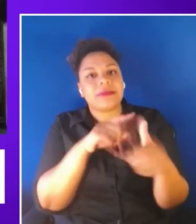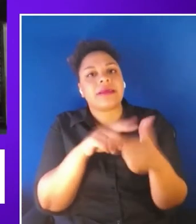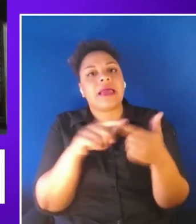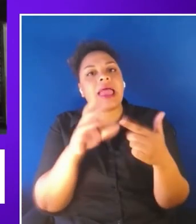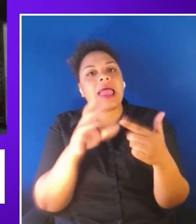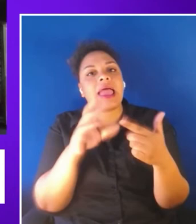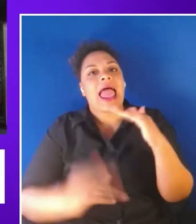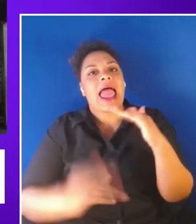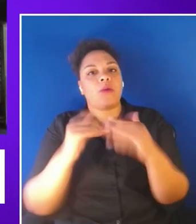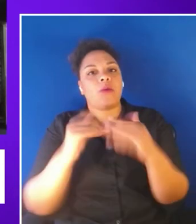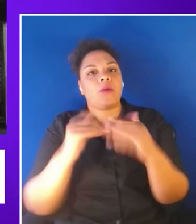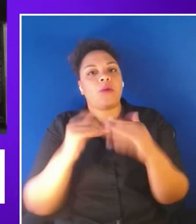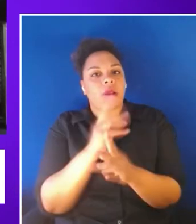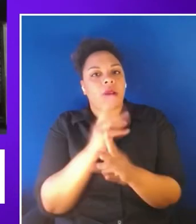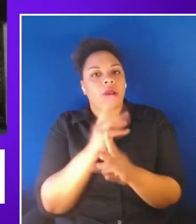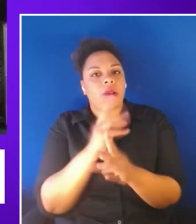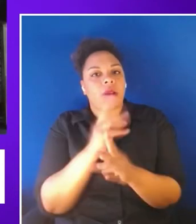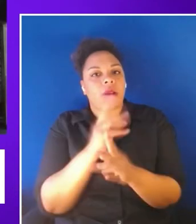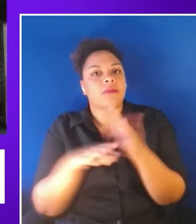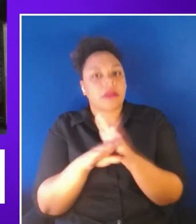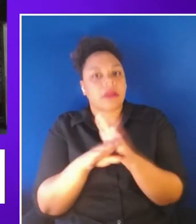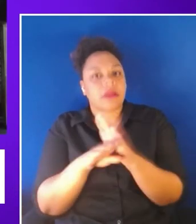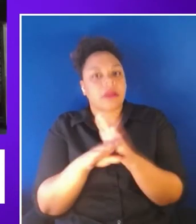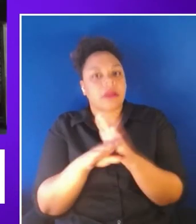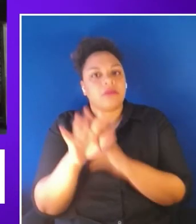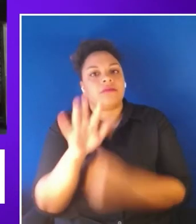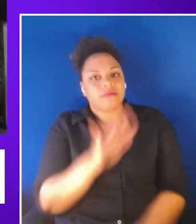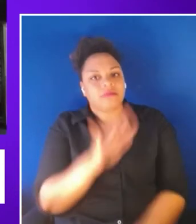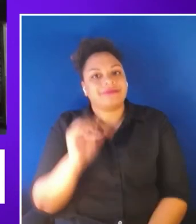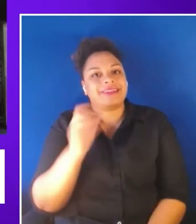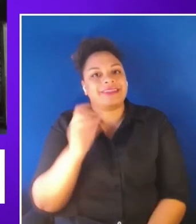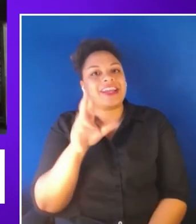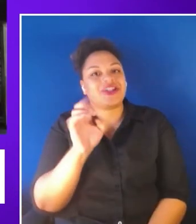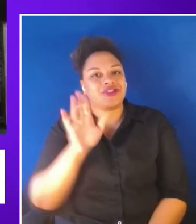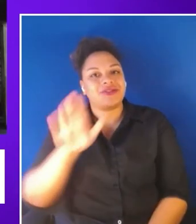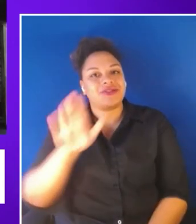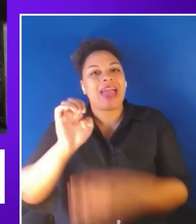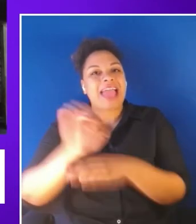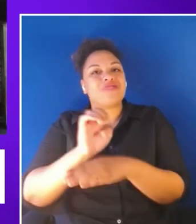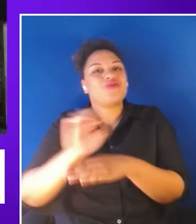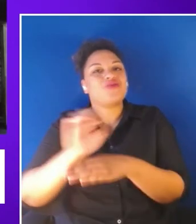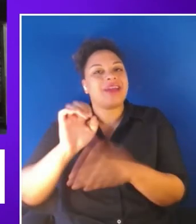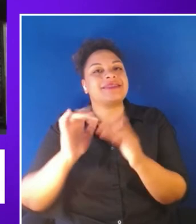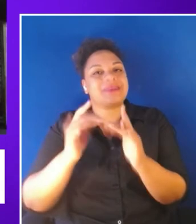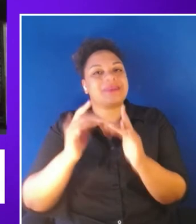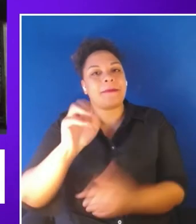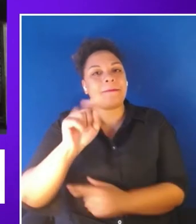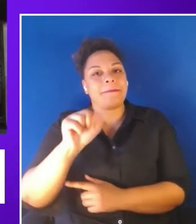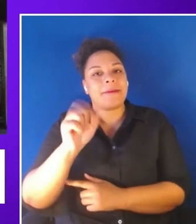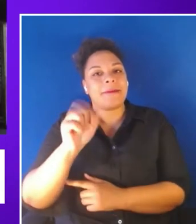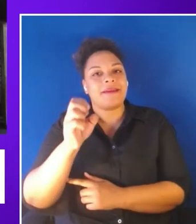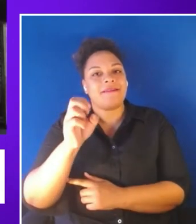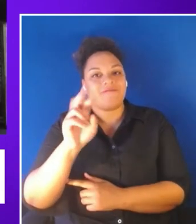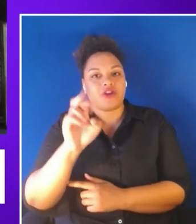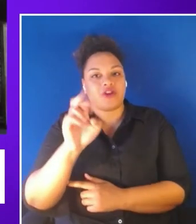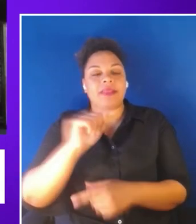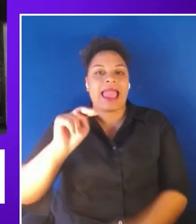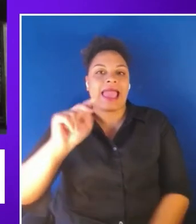program development across Accenture's enterprise metaverse the nth floor enabling experiences that